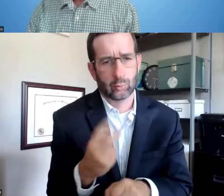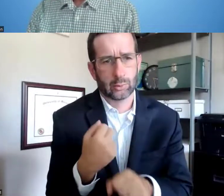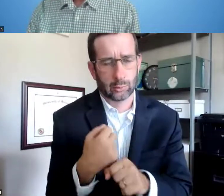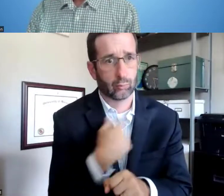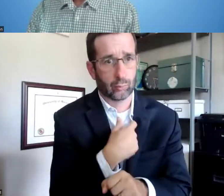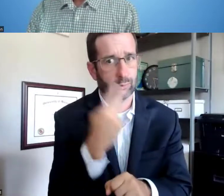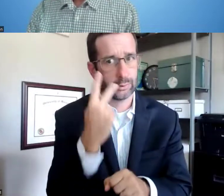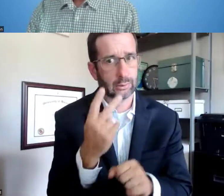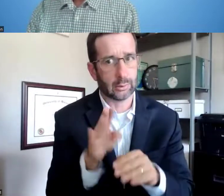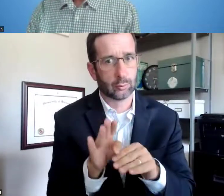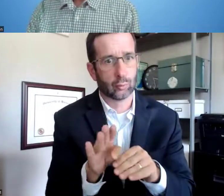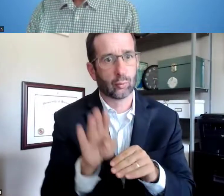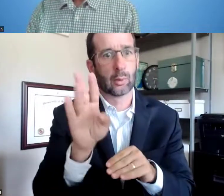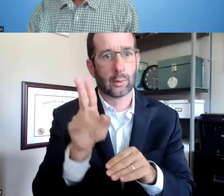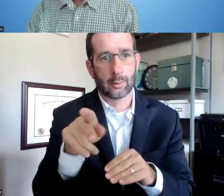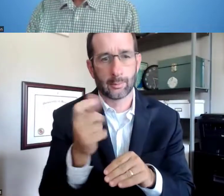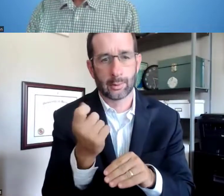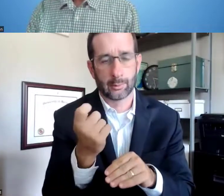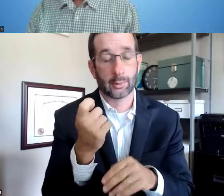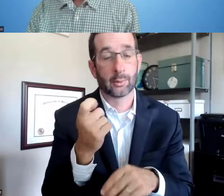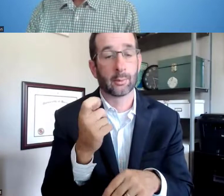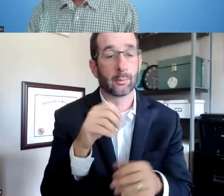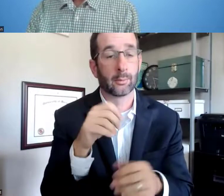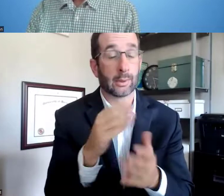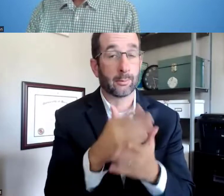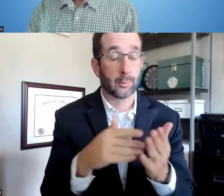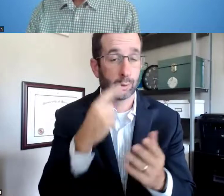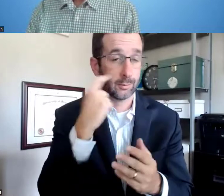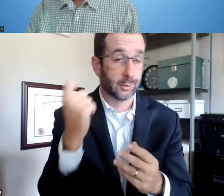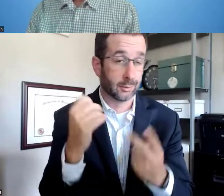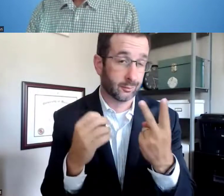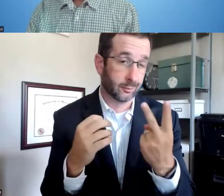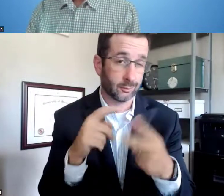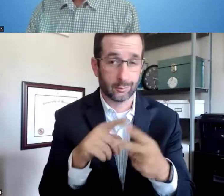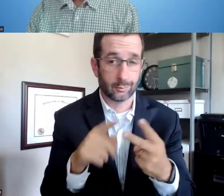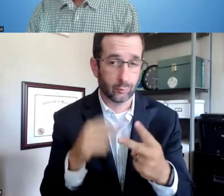In our most recent past 1 or 2 years, we have seen an increase.